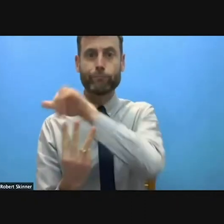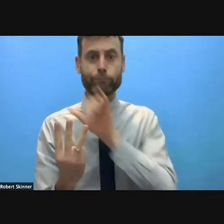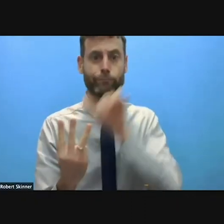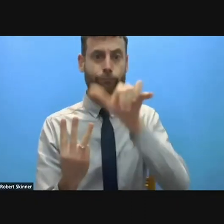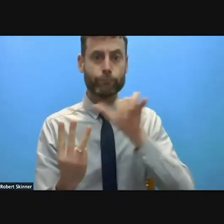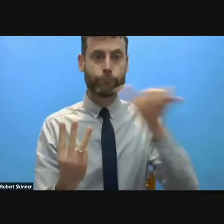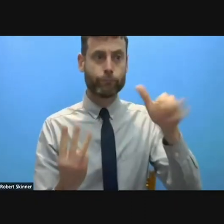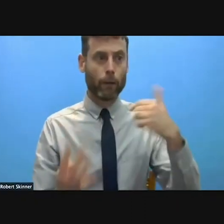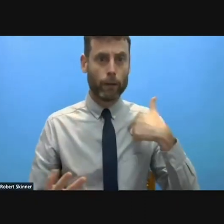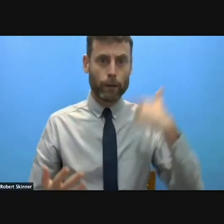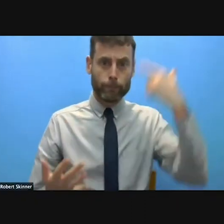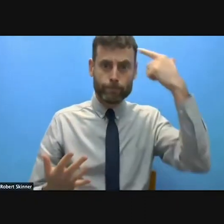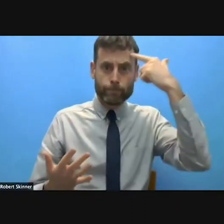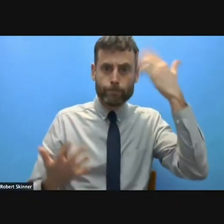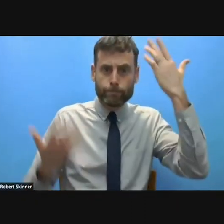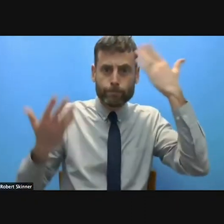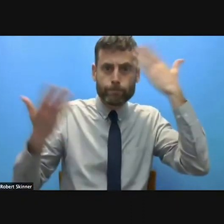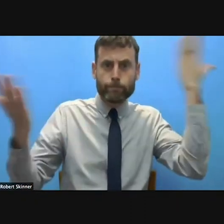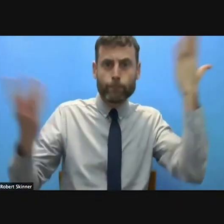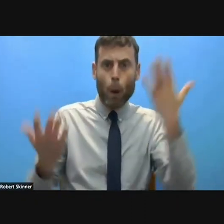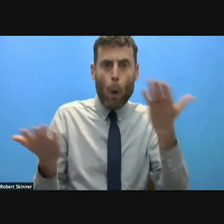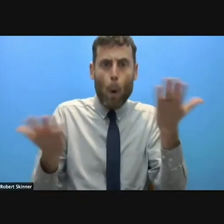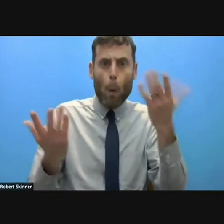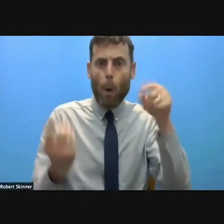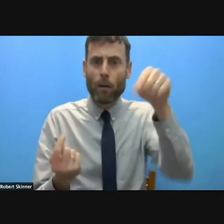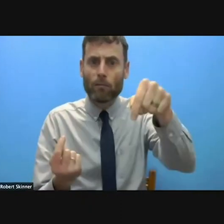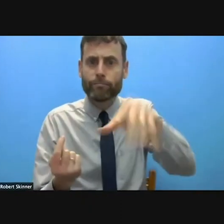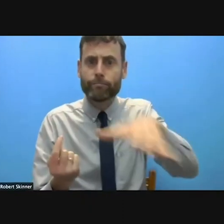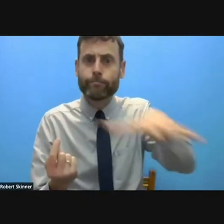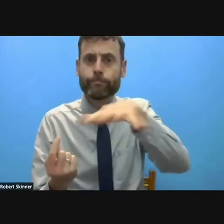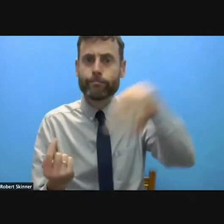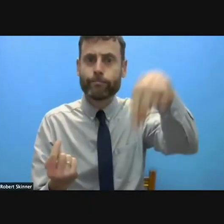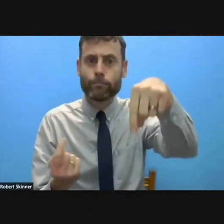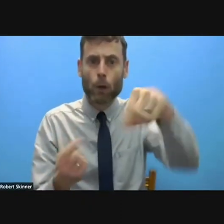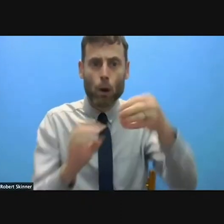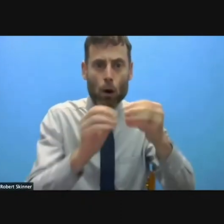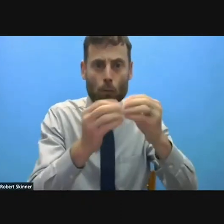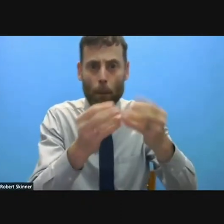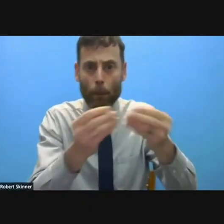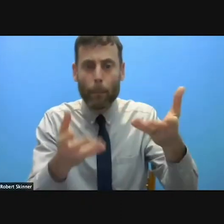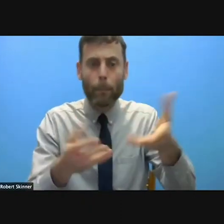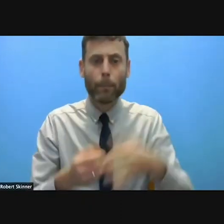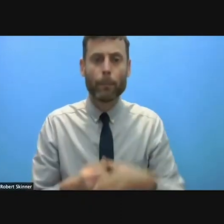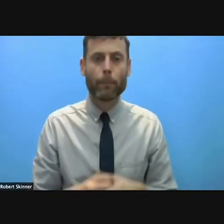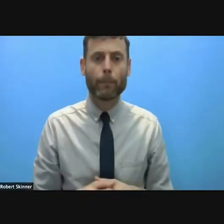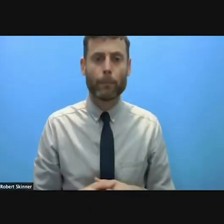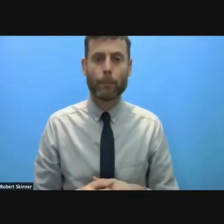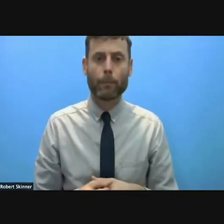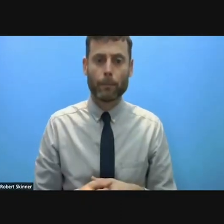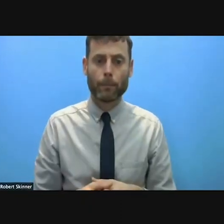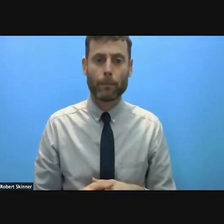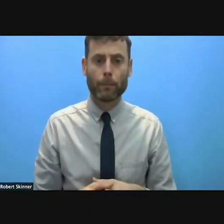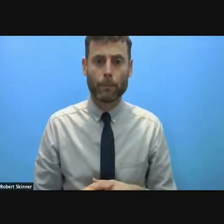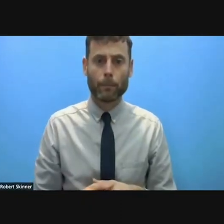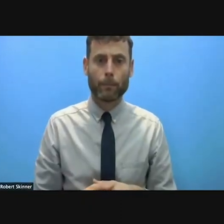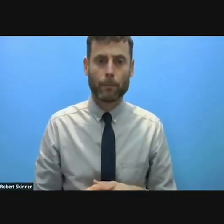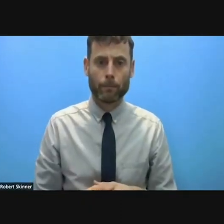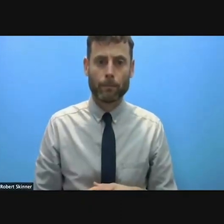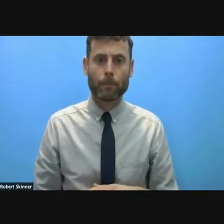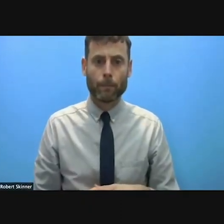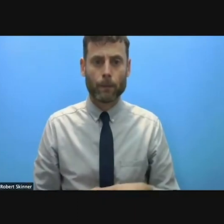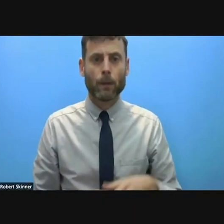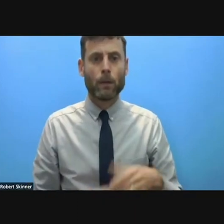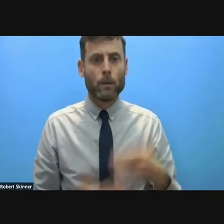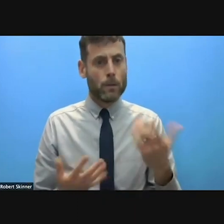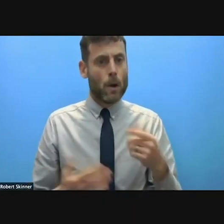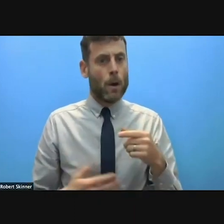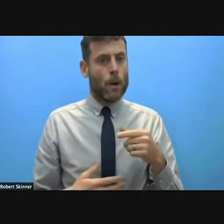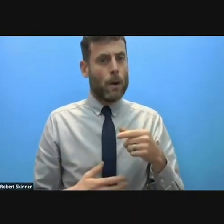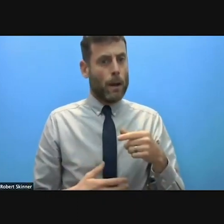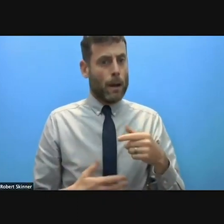limited access to most vulnerable population strongly hampered protection. So not only